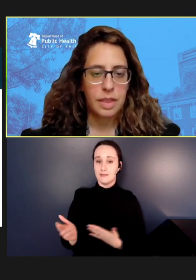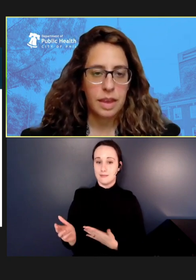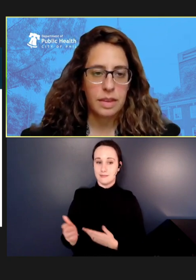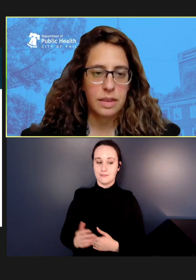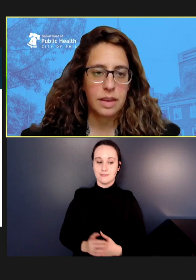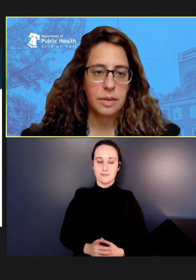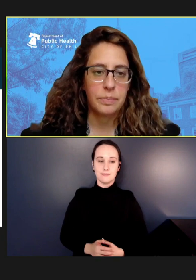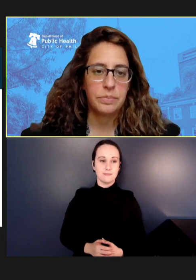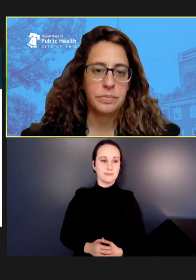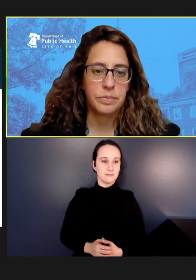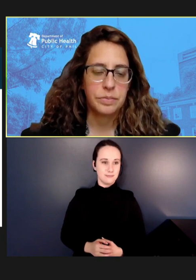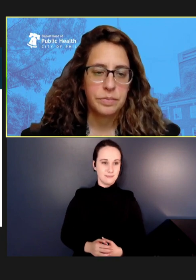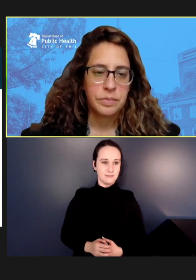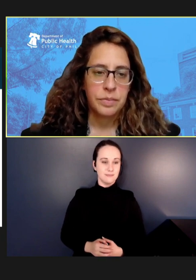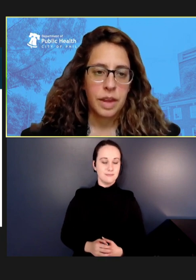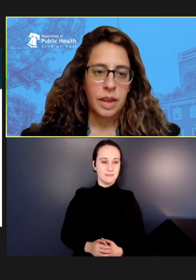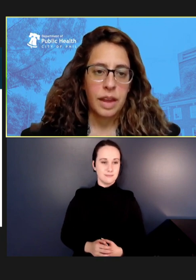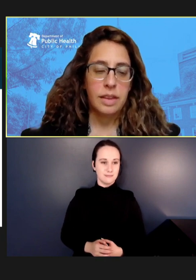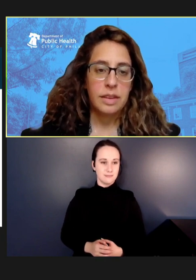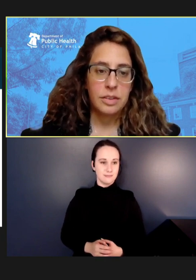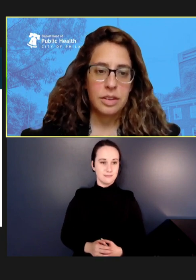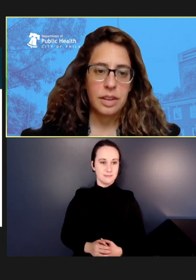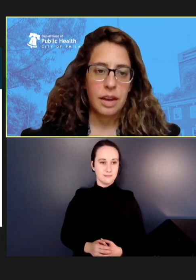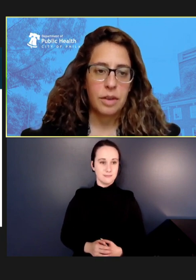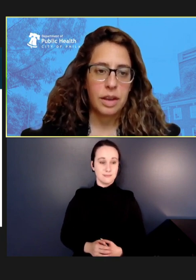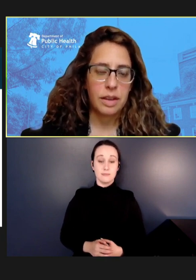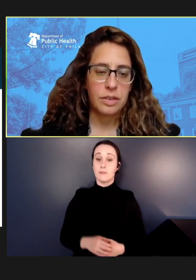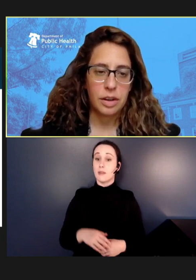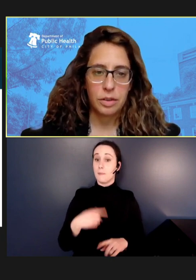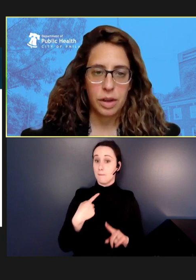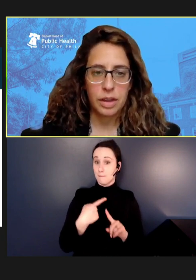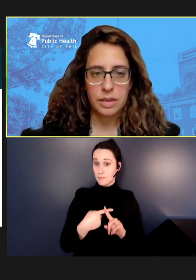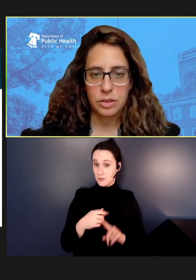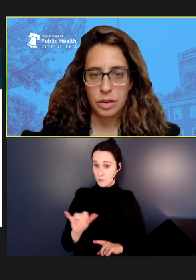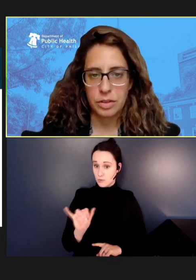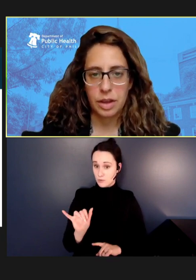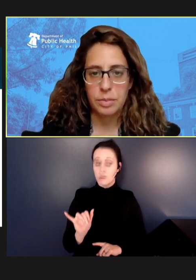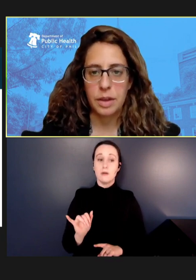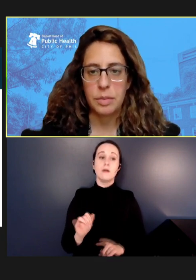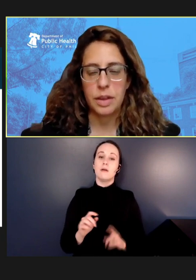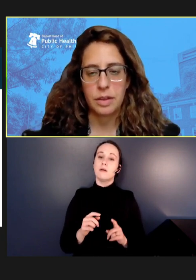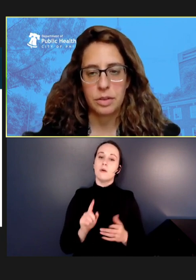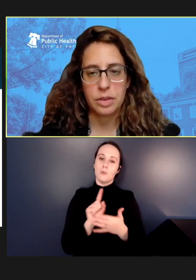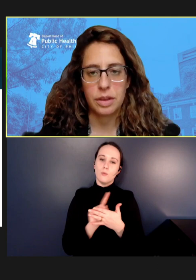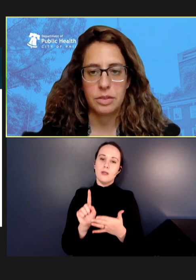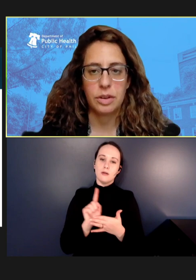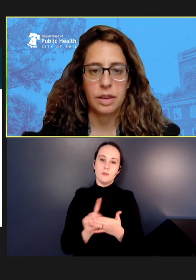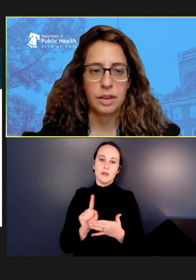And then in addition to that, we started weekly situation update meetings with our surrounding